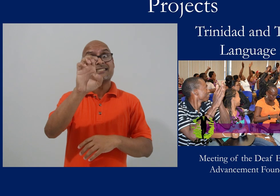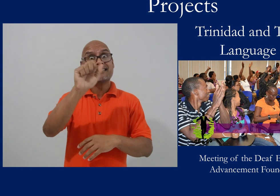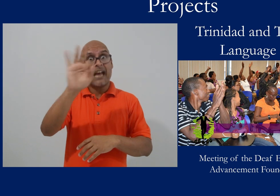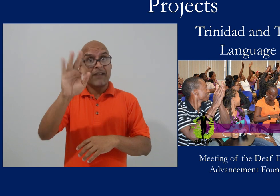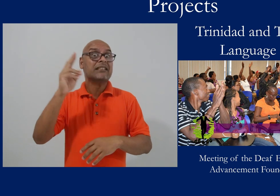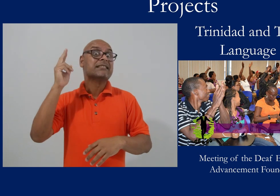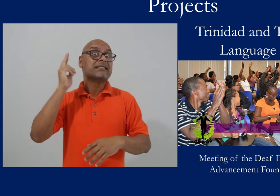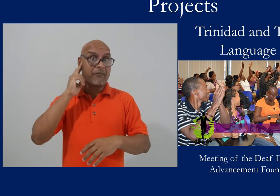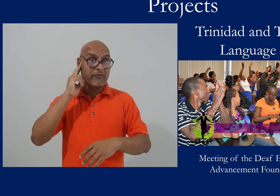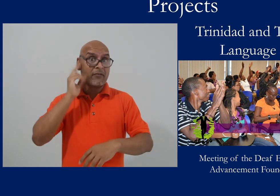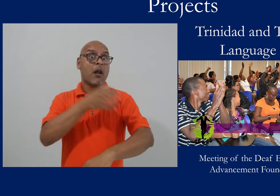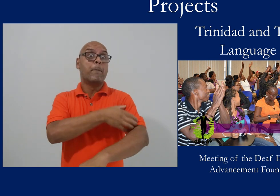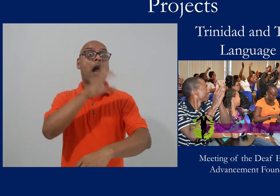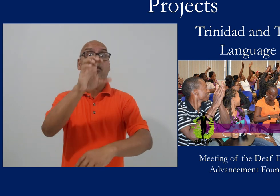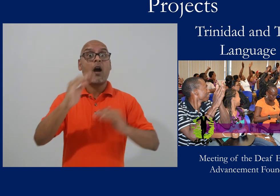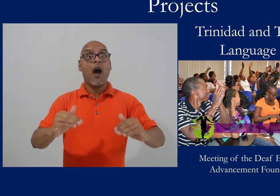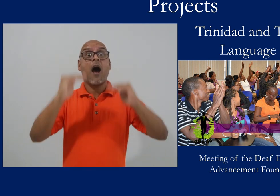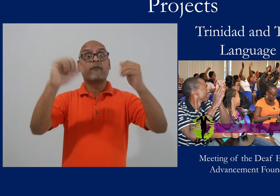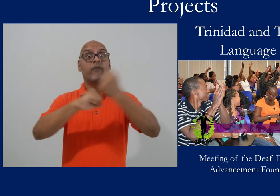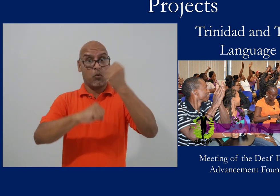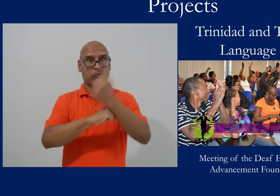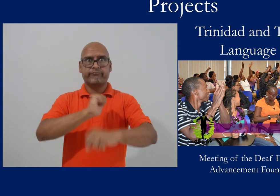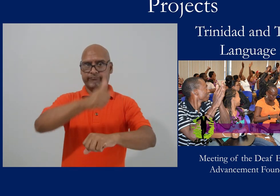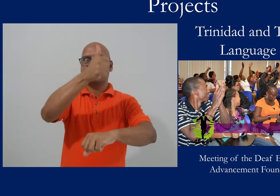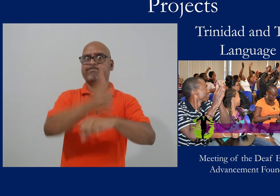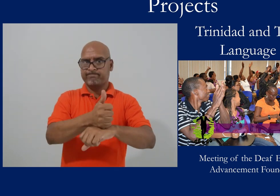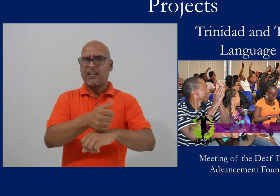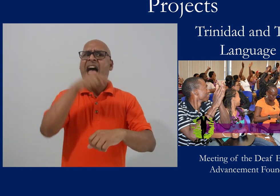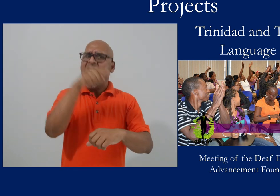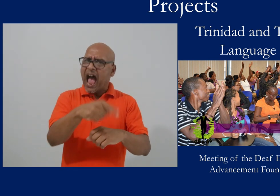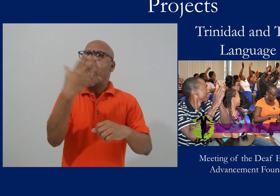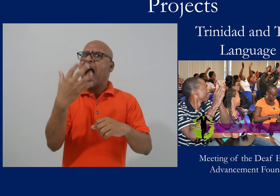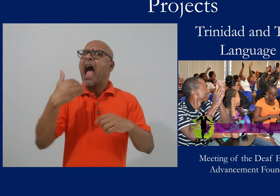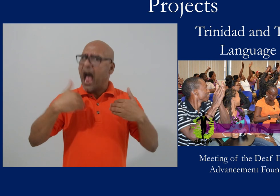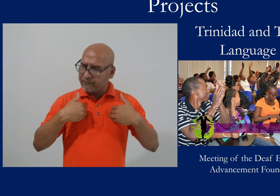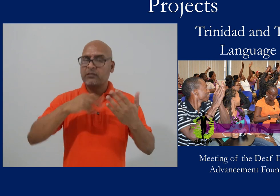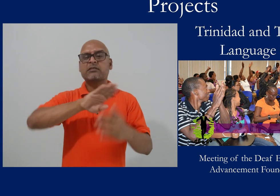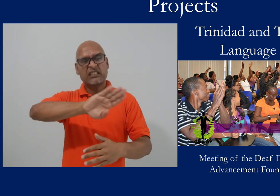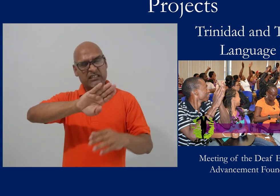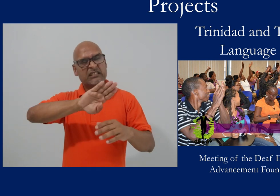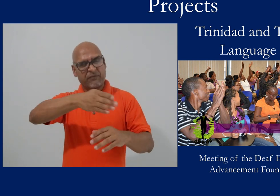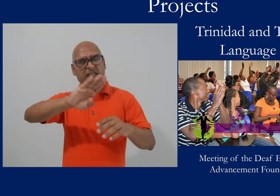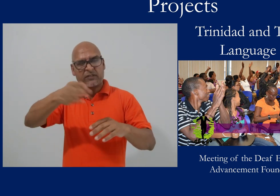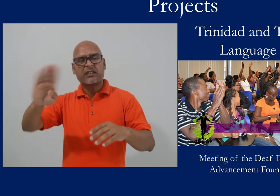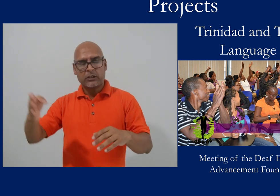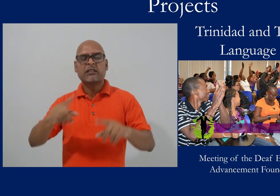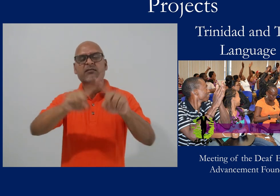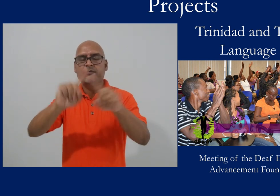An organization called the Deaf Empowerment and Advancement Foundation (DEAF) has been involved in quite a number of different projects.